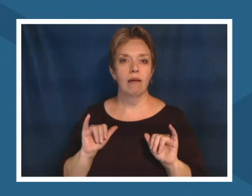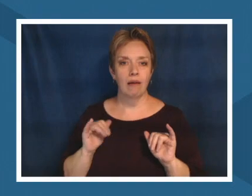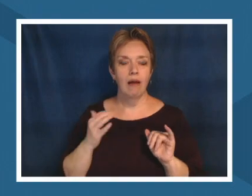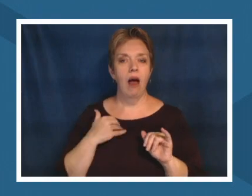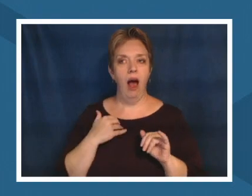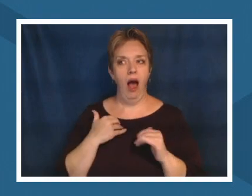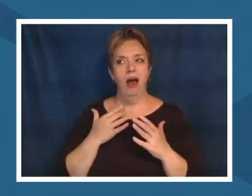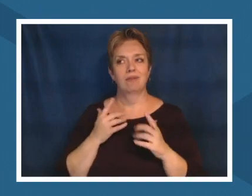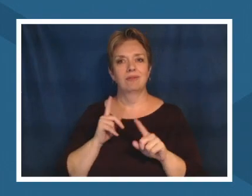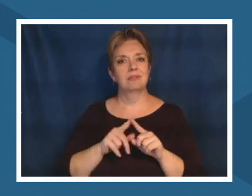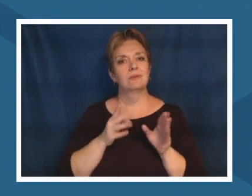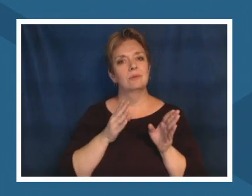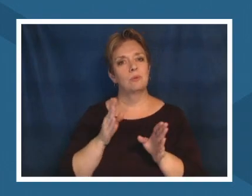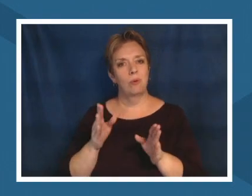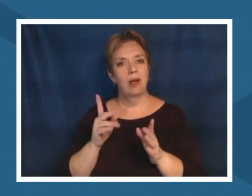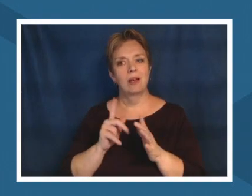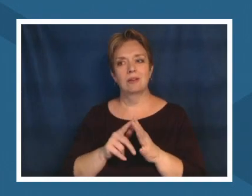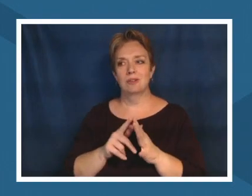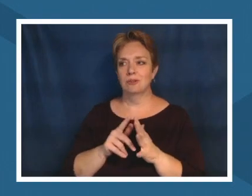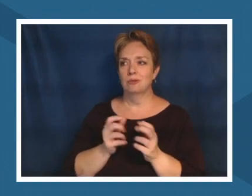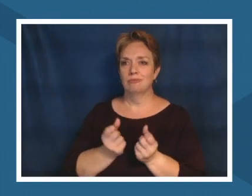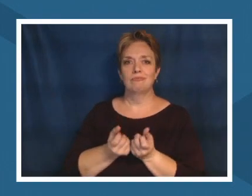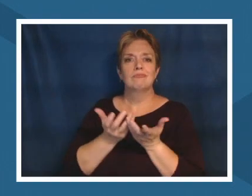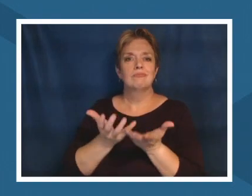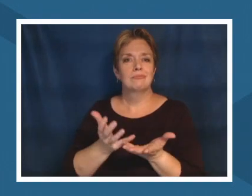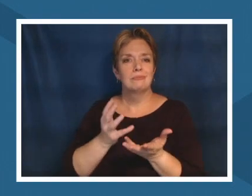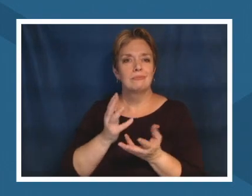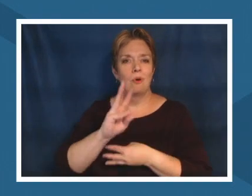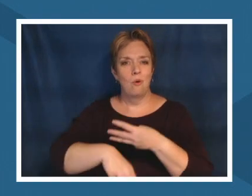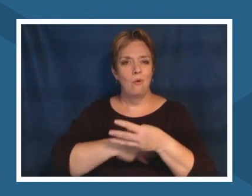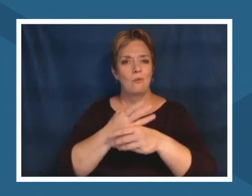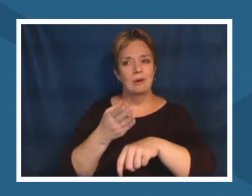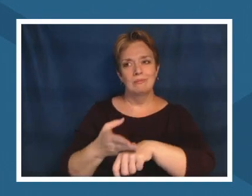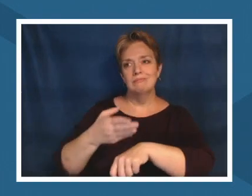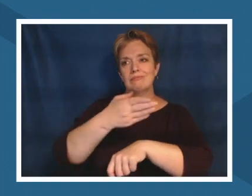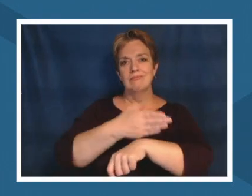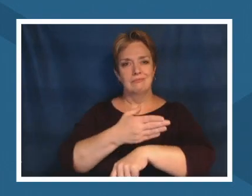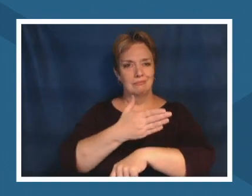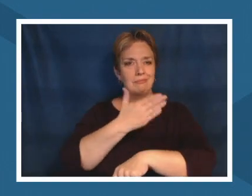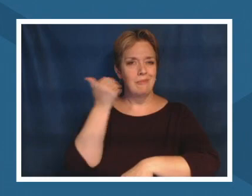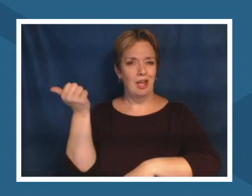um but you can also just